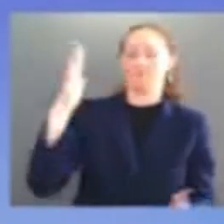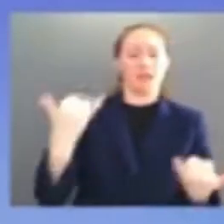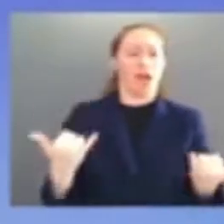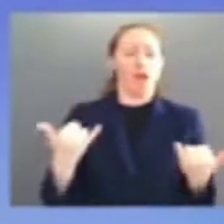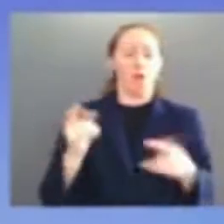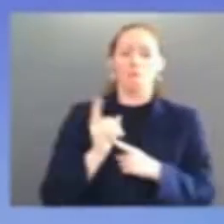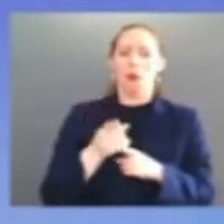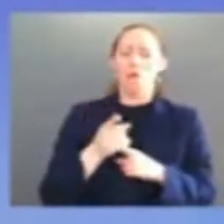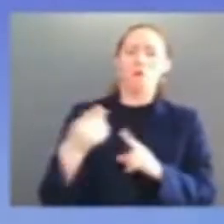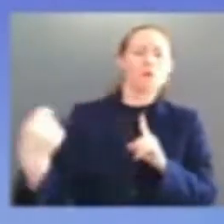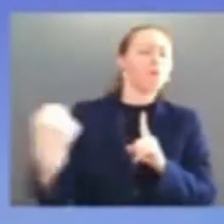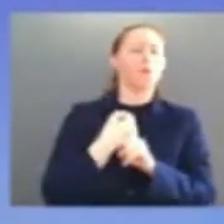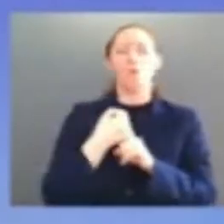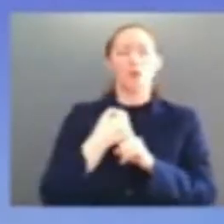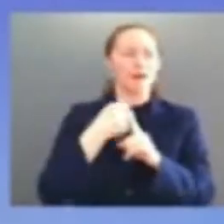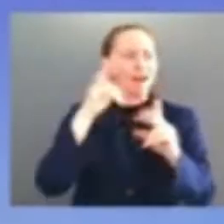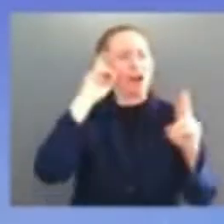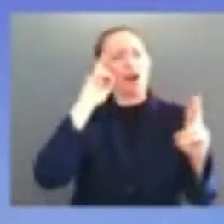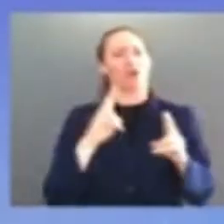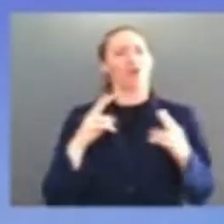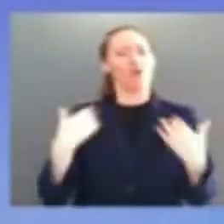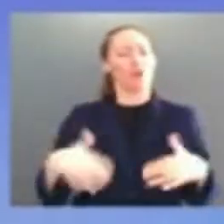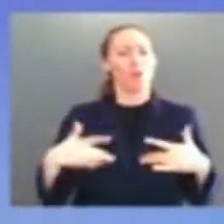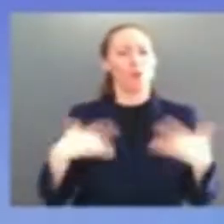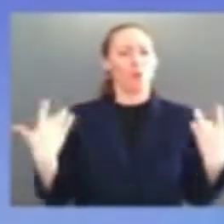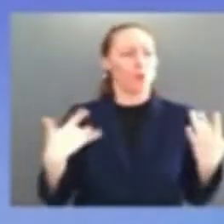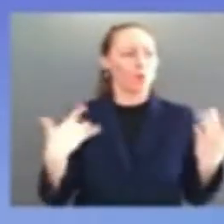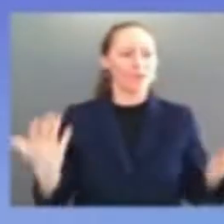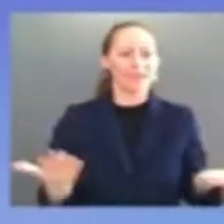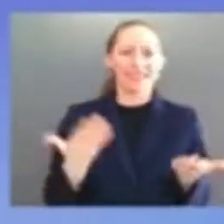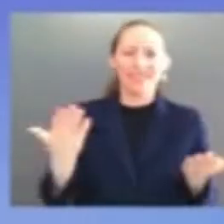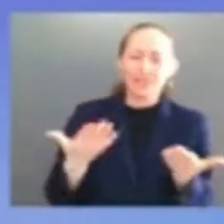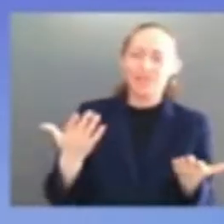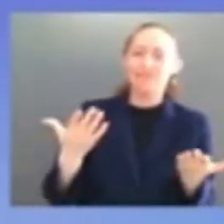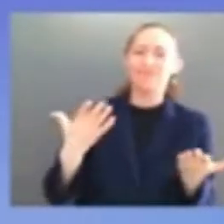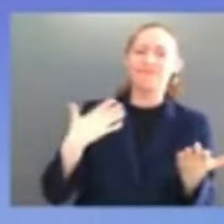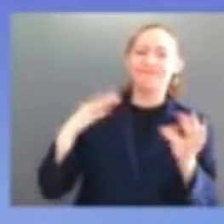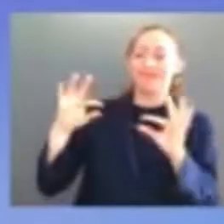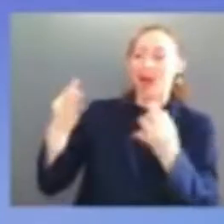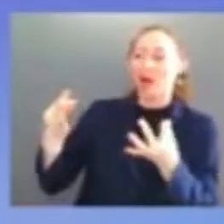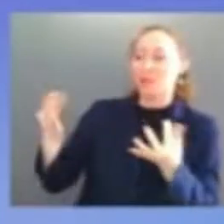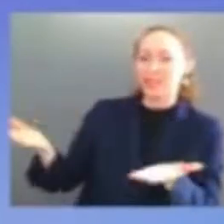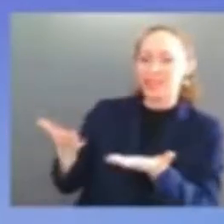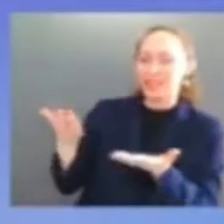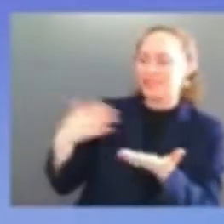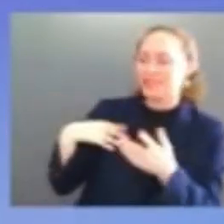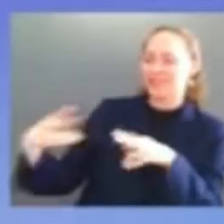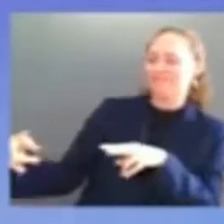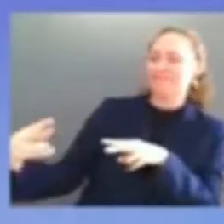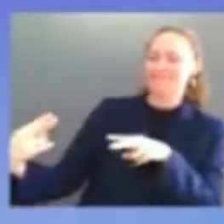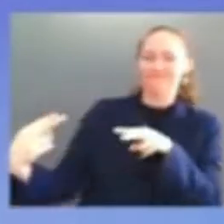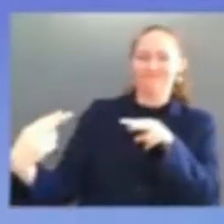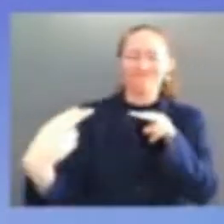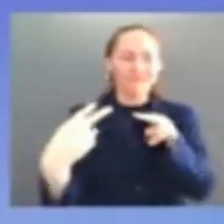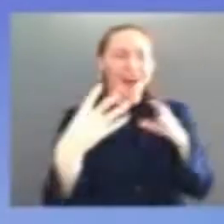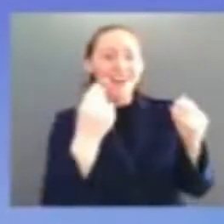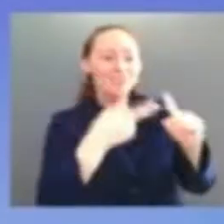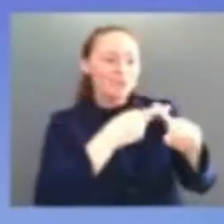my wonderful family many of my close friends your distinguished staff and guests